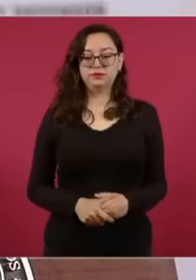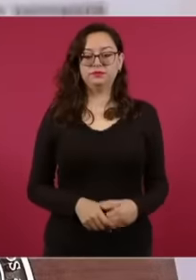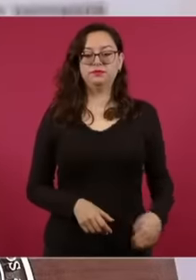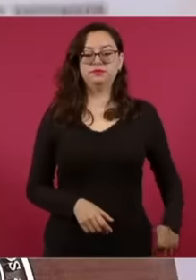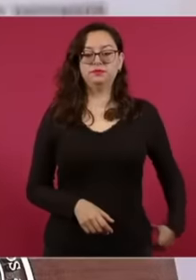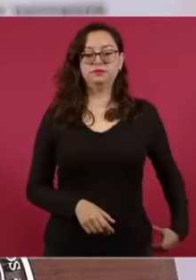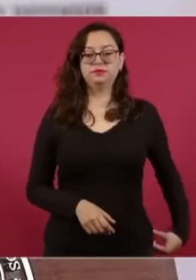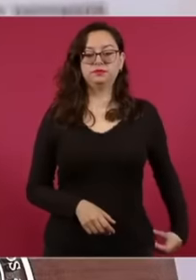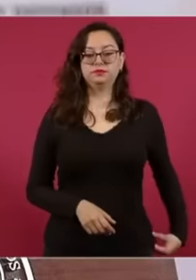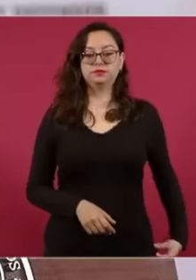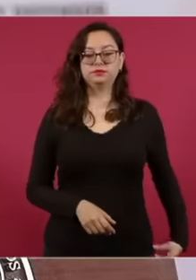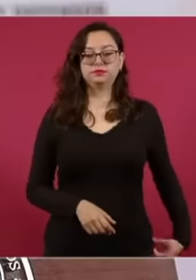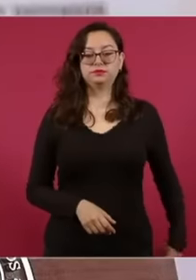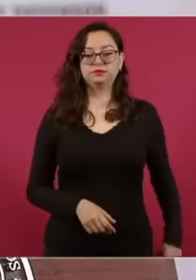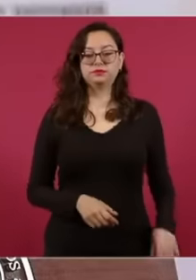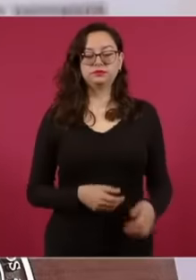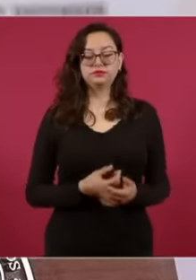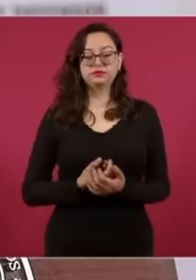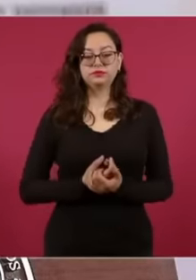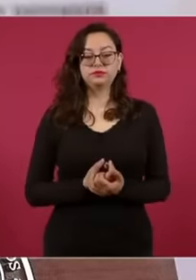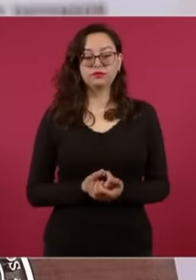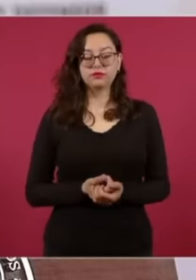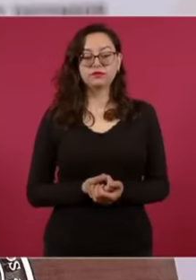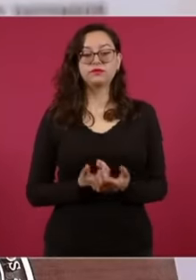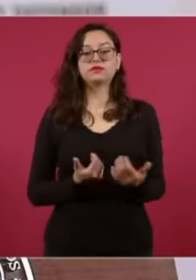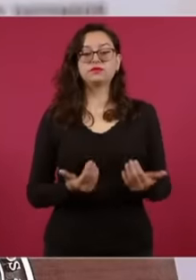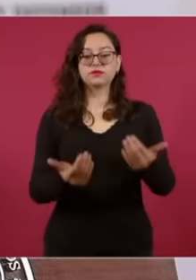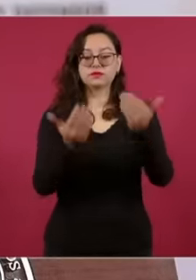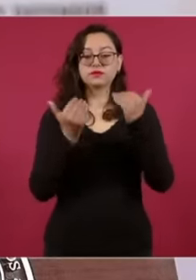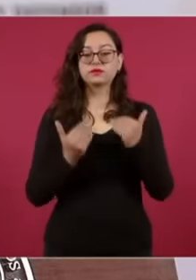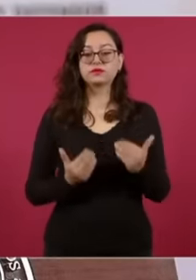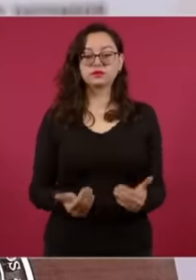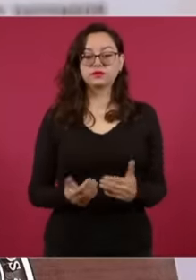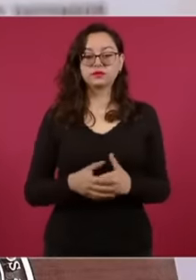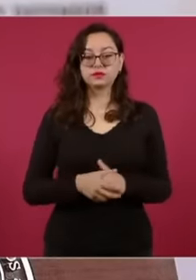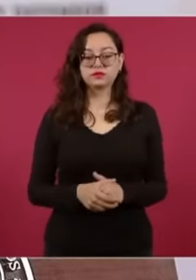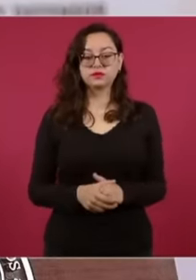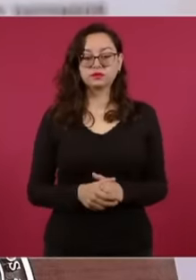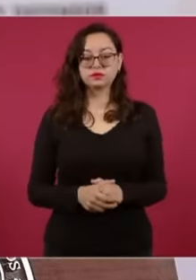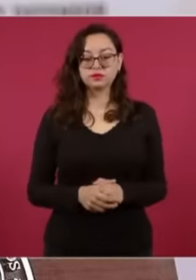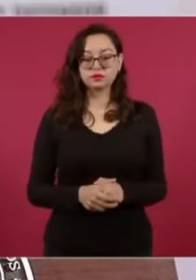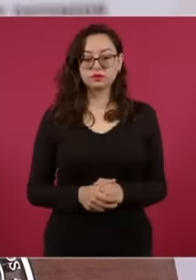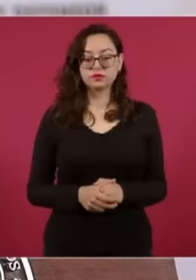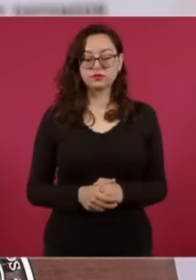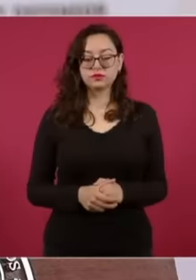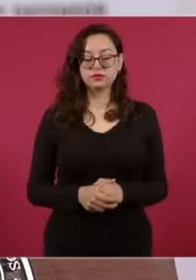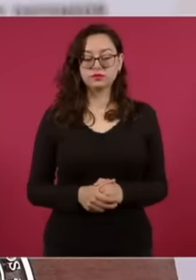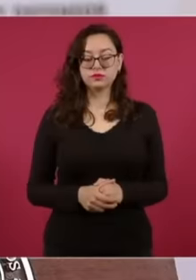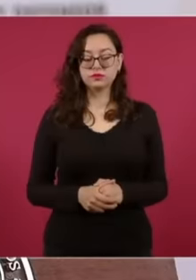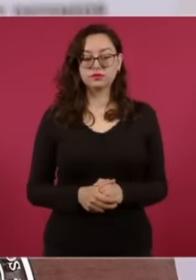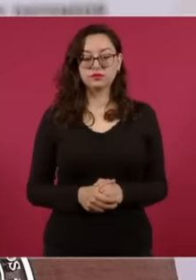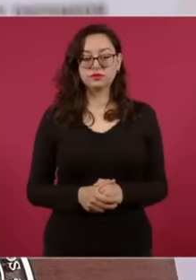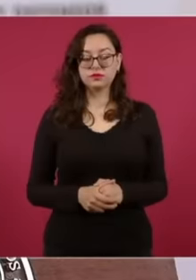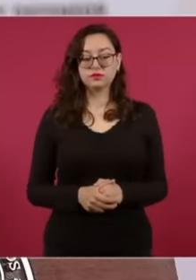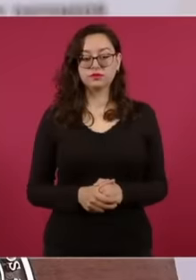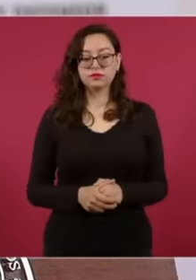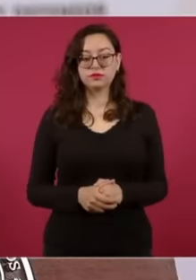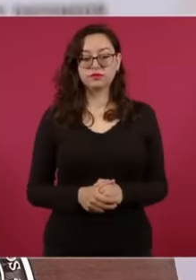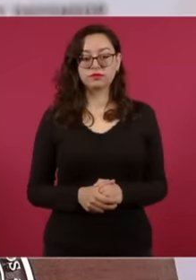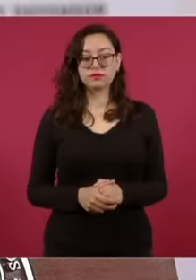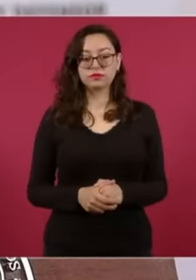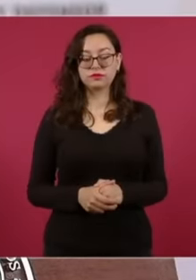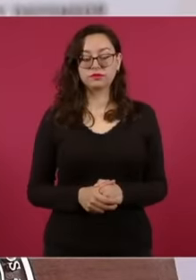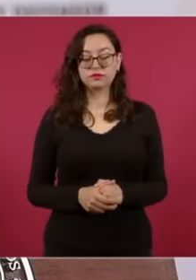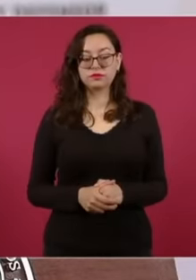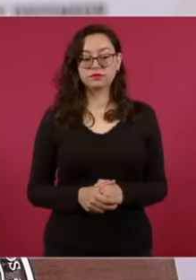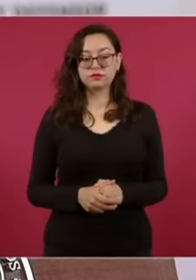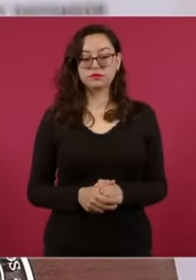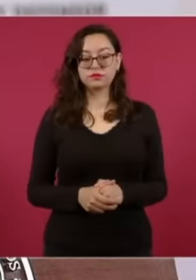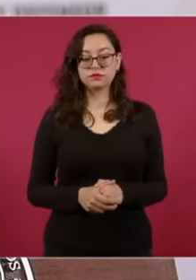the next thing. Look, we have seen a gigantic campaign by occasional opinion makers because